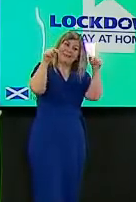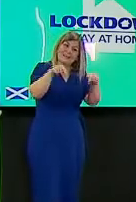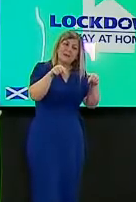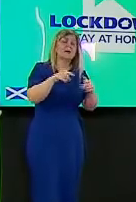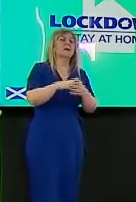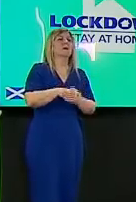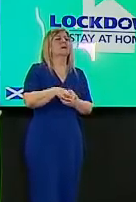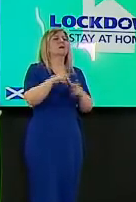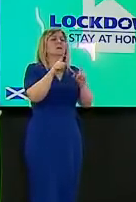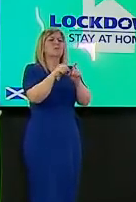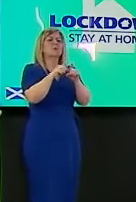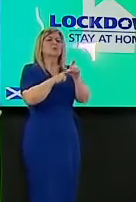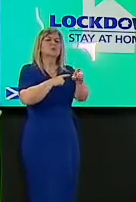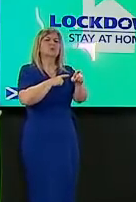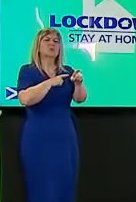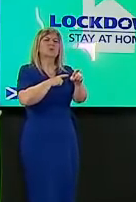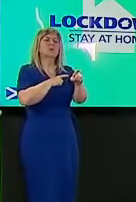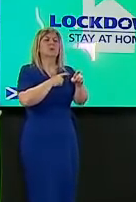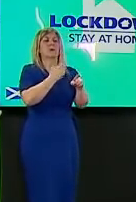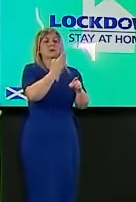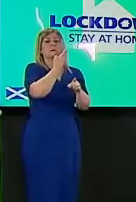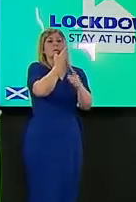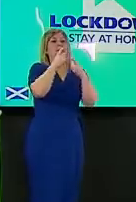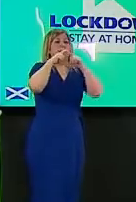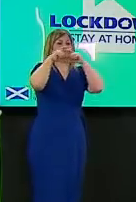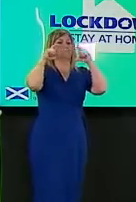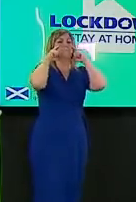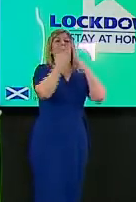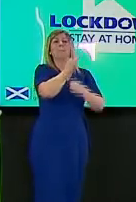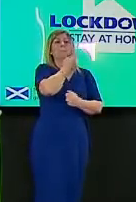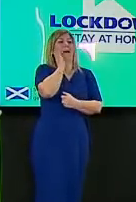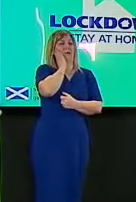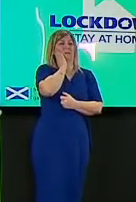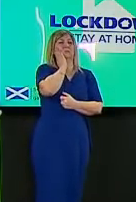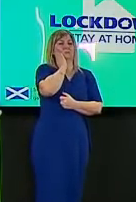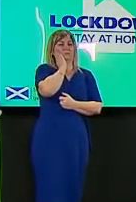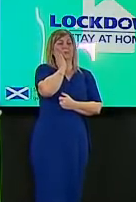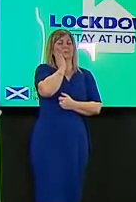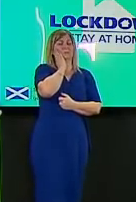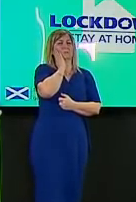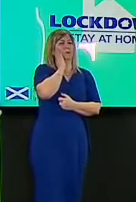evidence that unfitted masks are not enough to protect the wearer from getting Covid-19